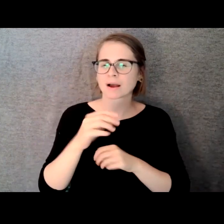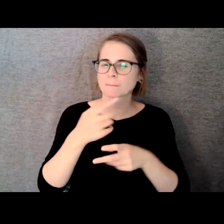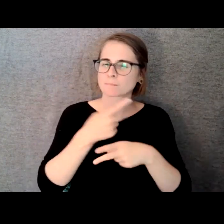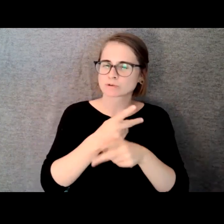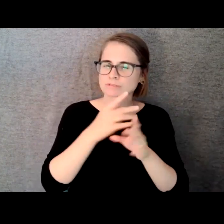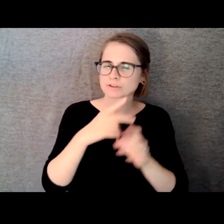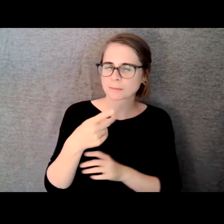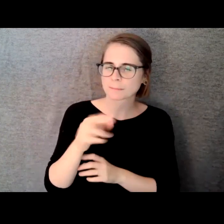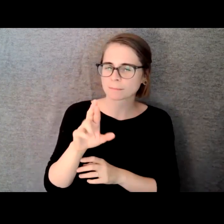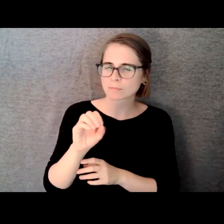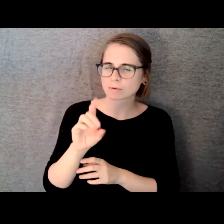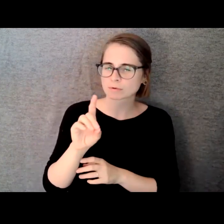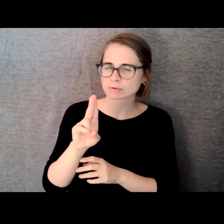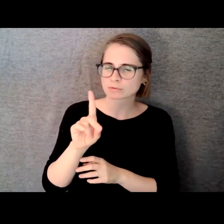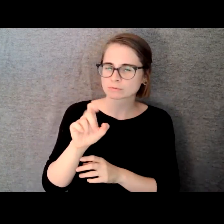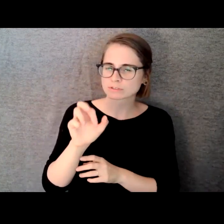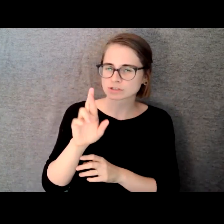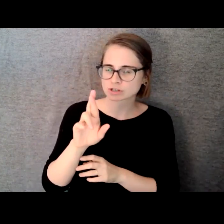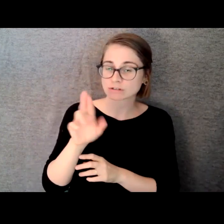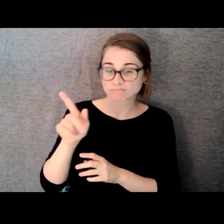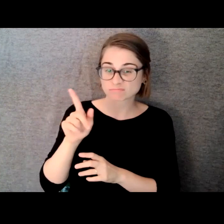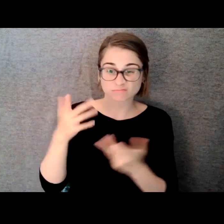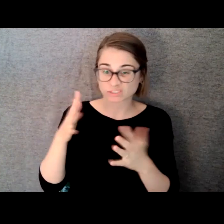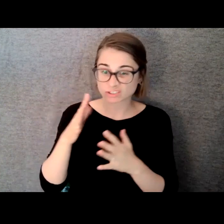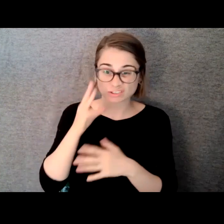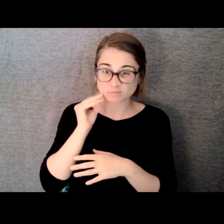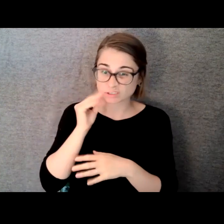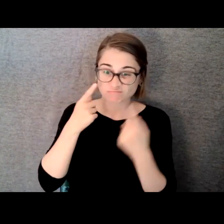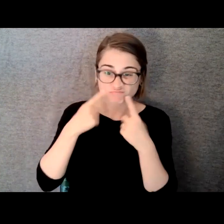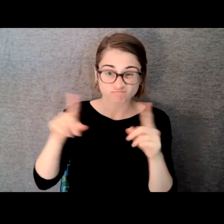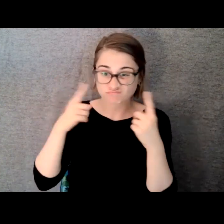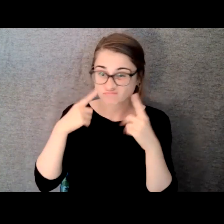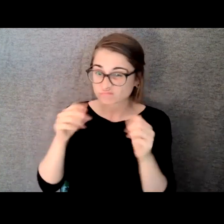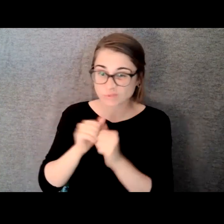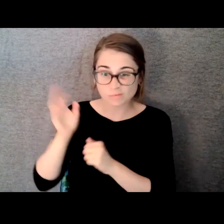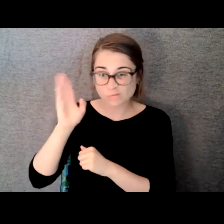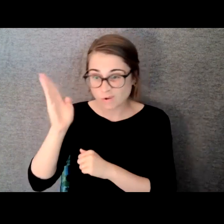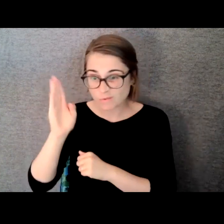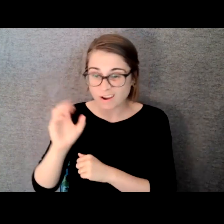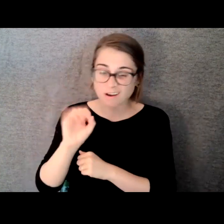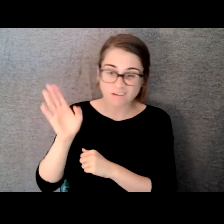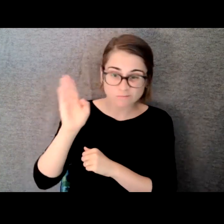previously on Broadway and off Broadway and he wanted to option the show for Broadway